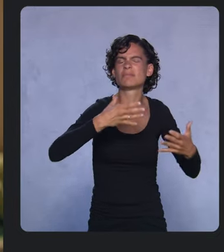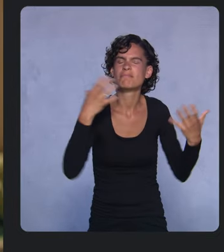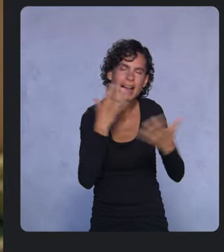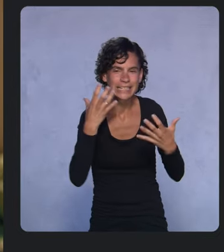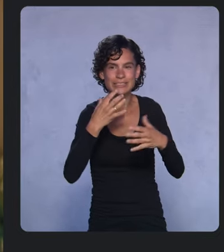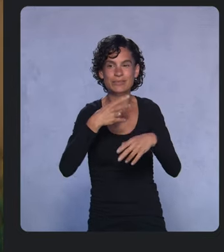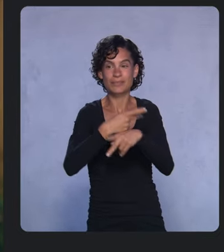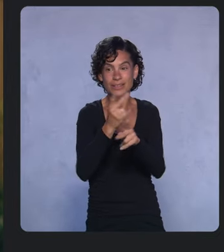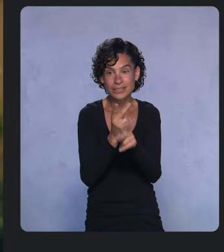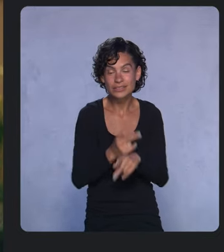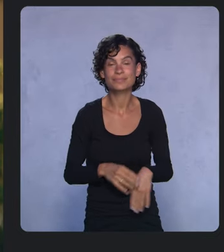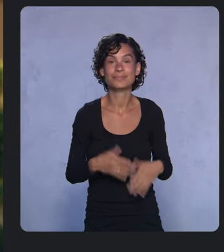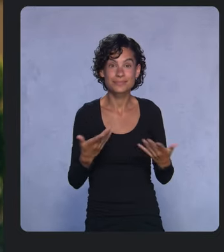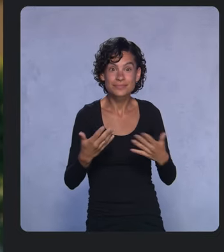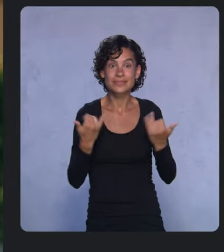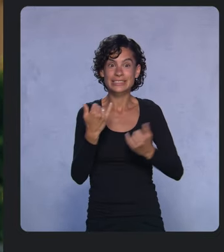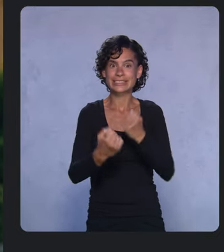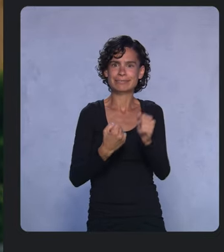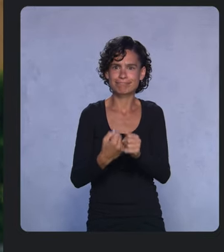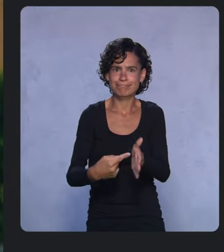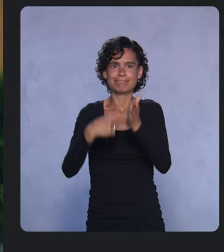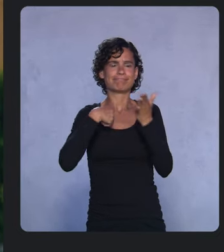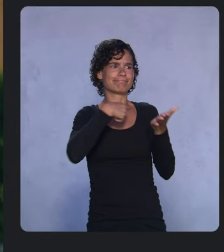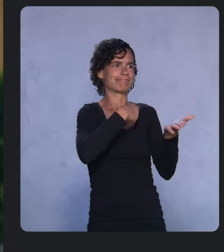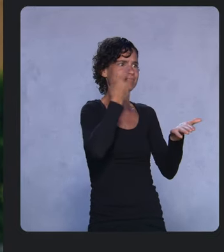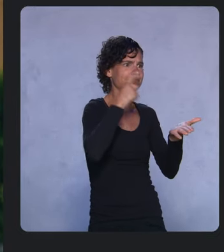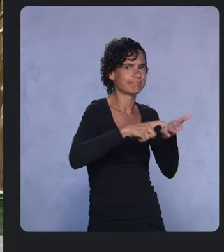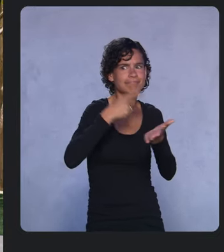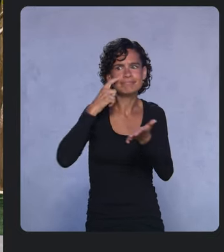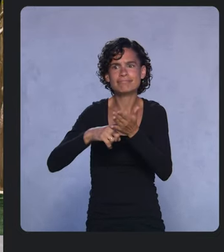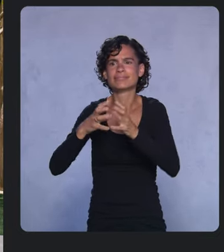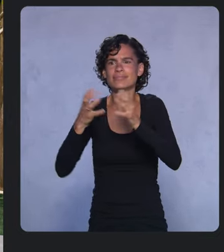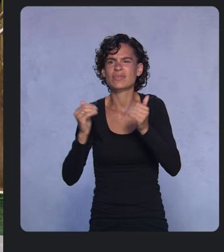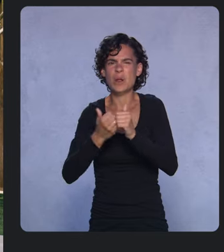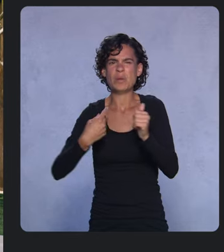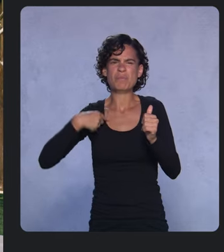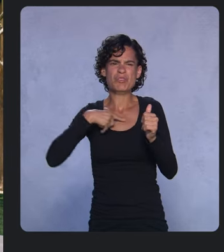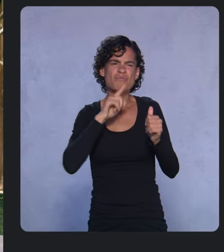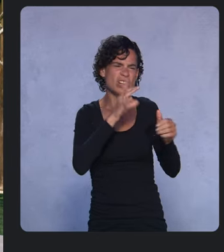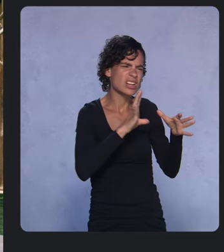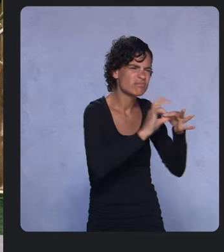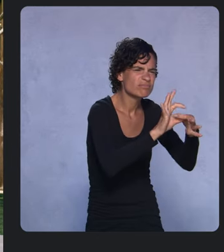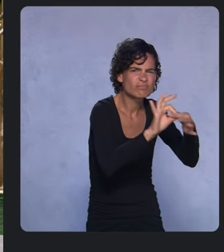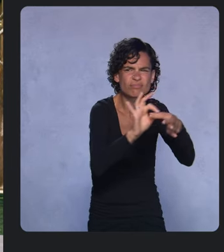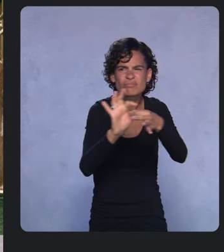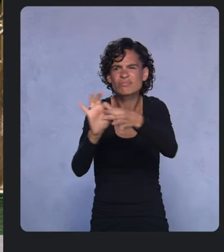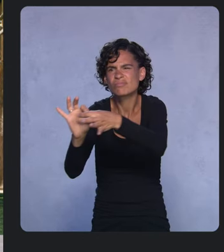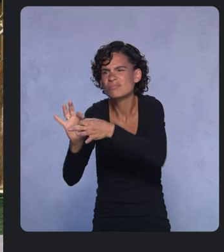This year has shown us so much: how interconnected we are, how resilient we are,